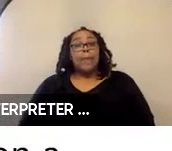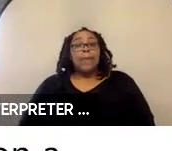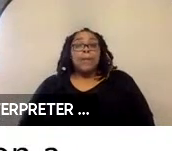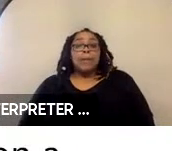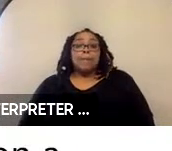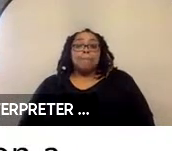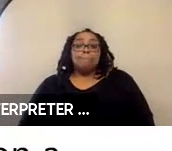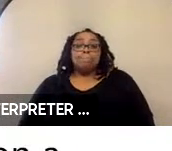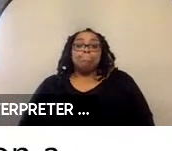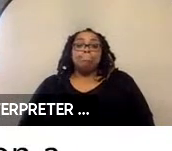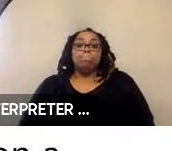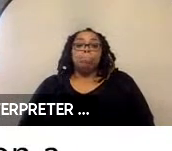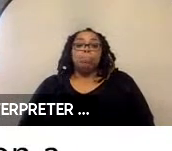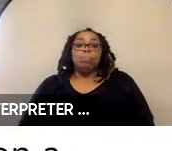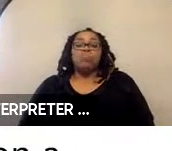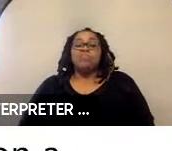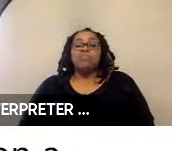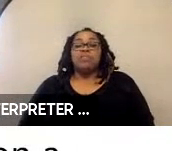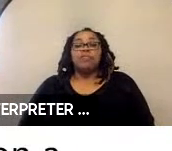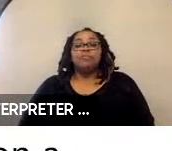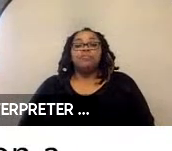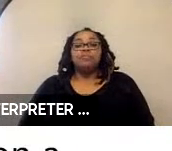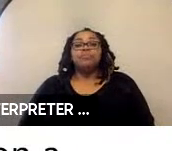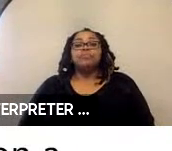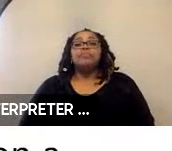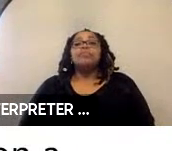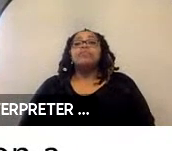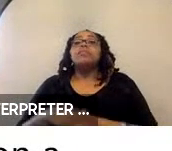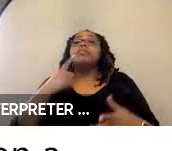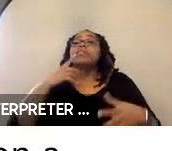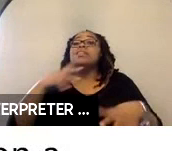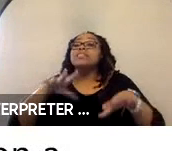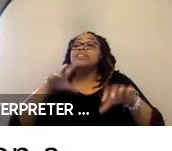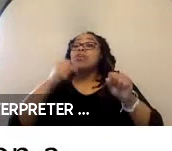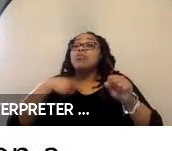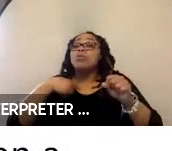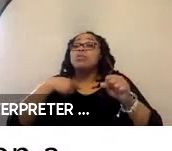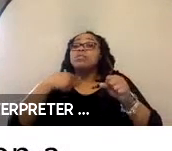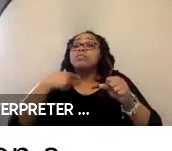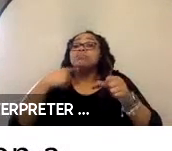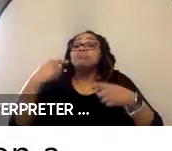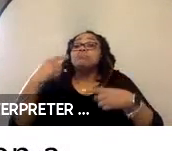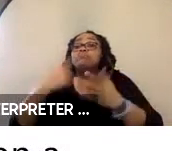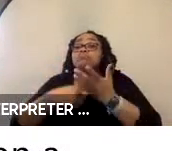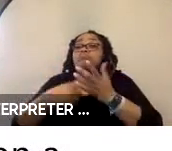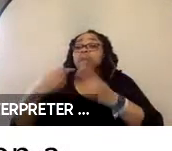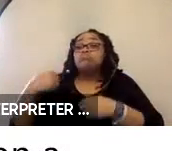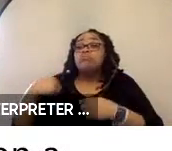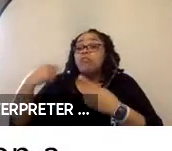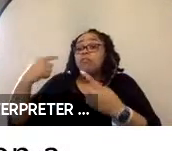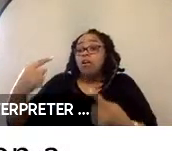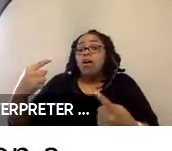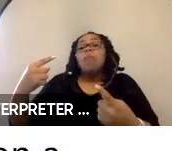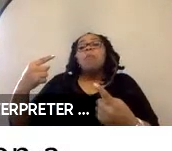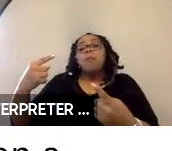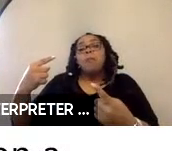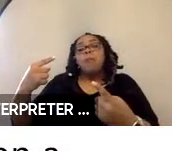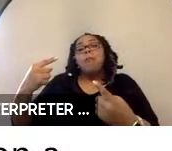Overall, the adaptability. So, what we discussed so far is a particular side-loading van, it’s